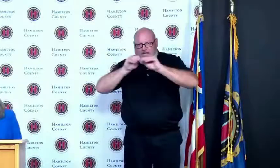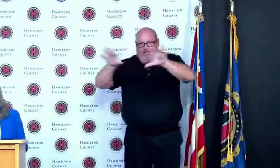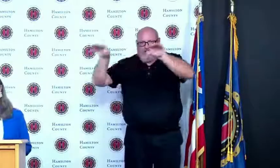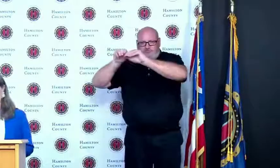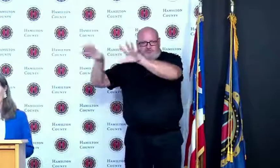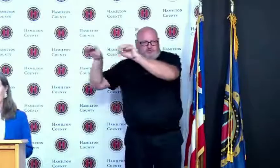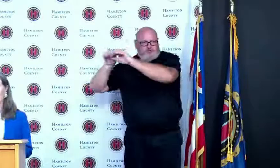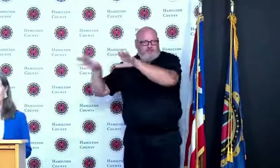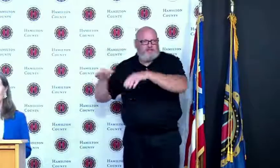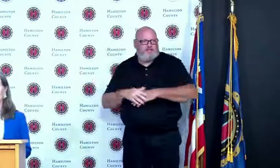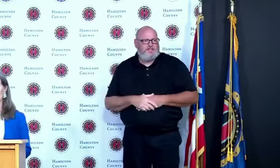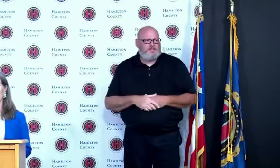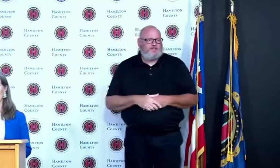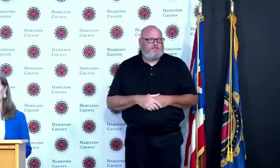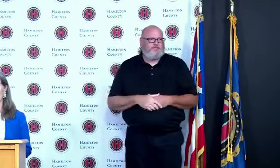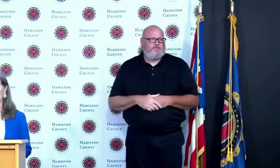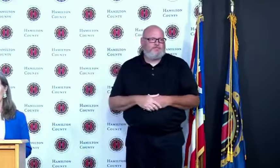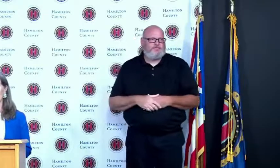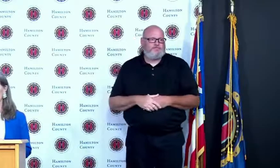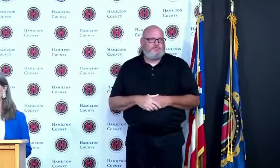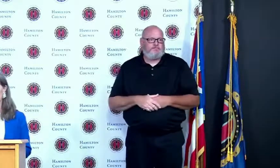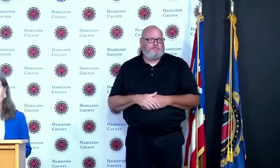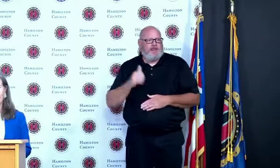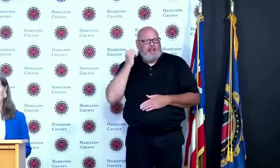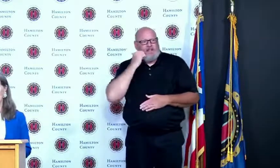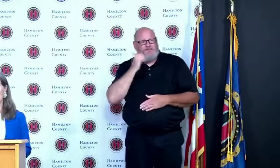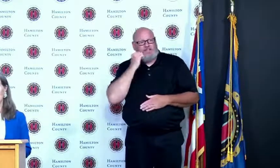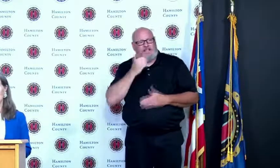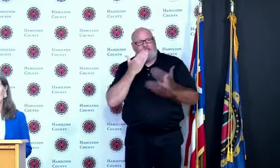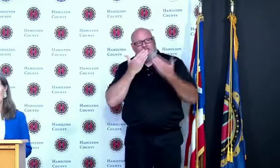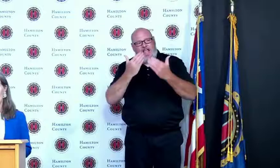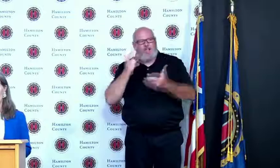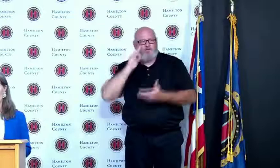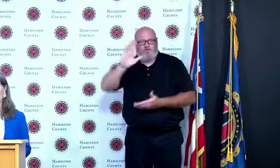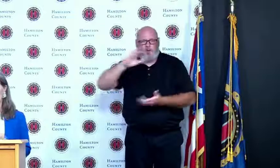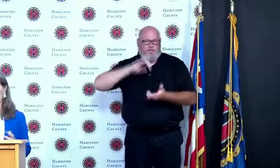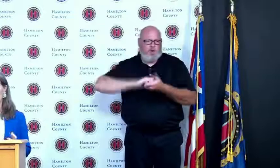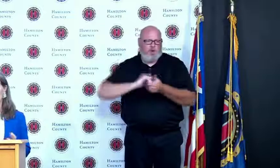so you know thanks for the partnership it's just been critically important and again I want to